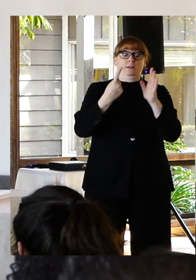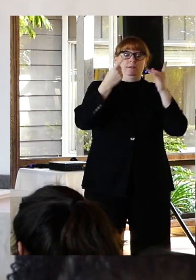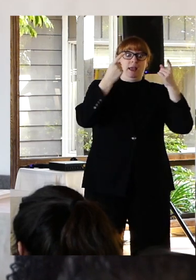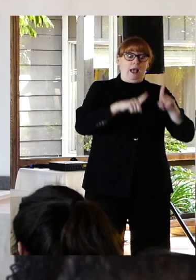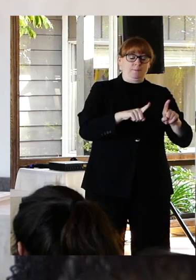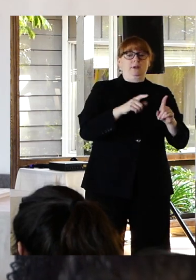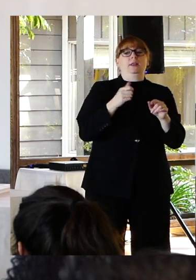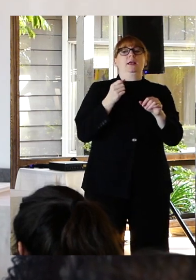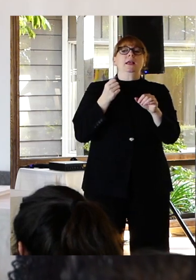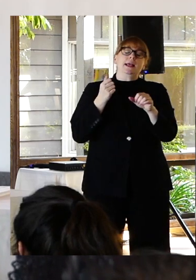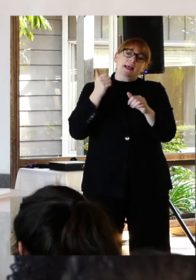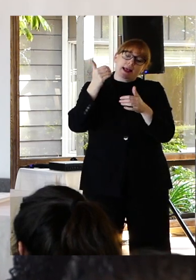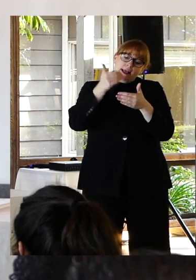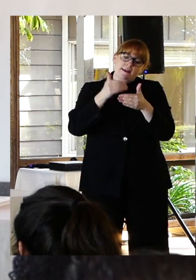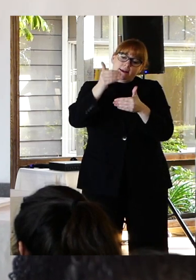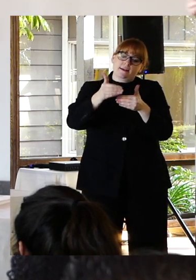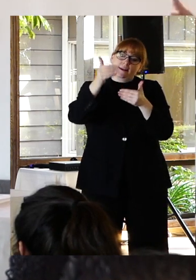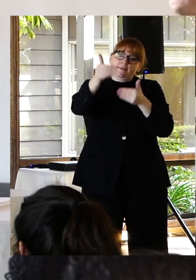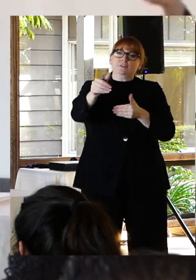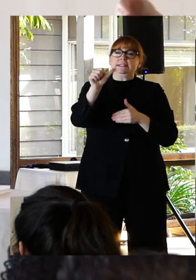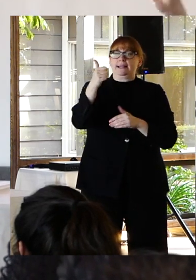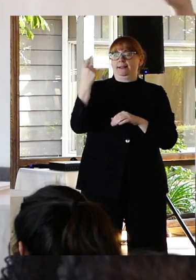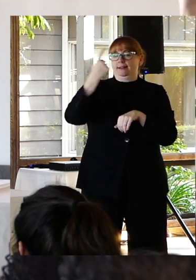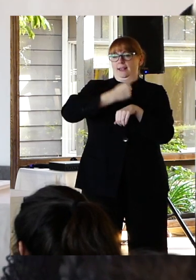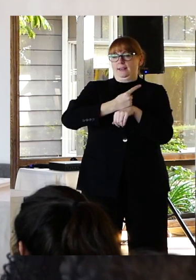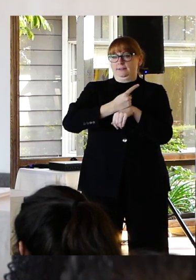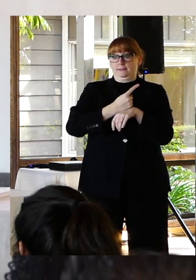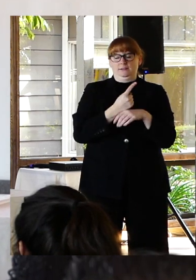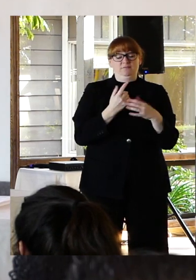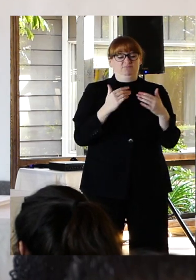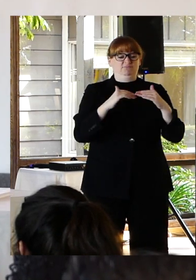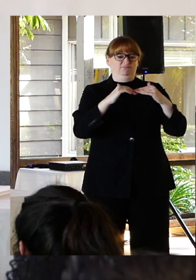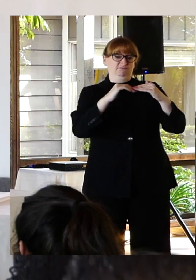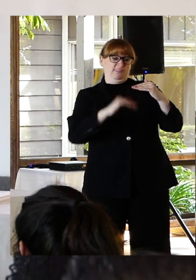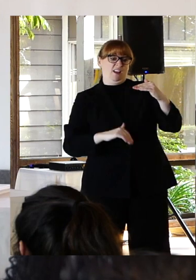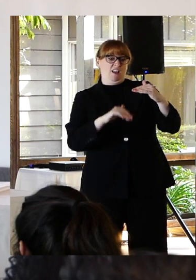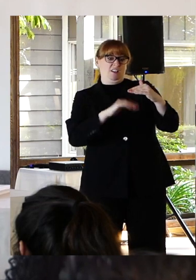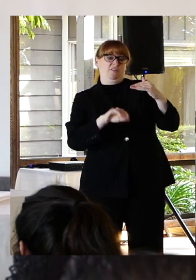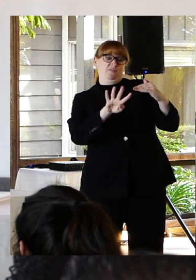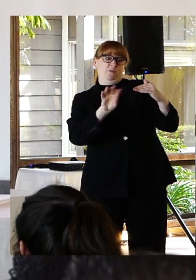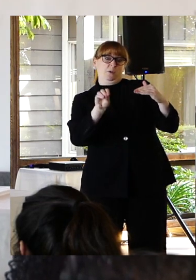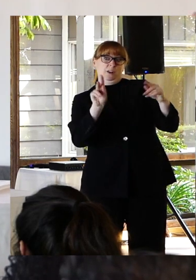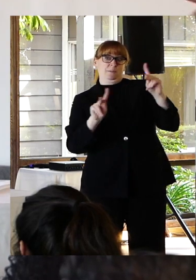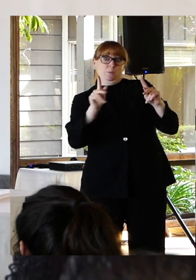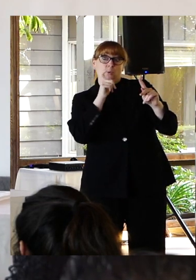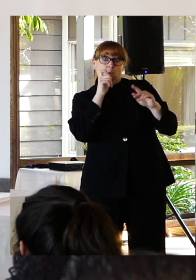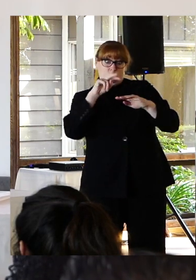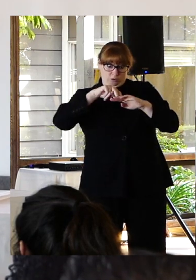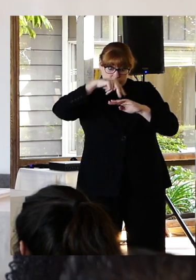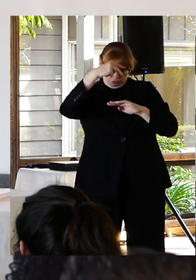percent of those who have jumped a little under 40 people have survived.